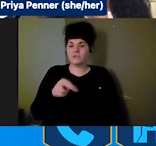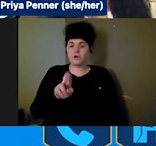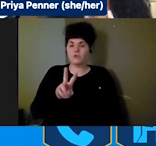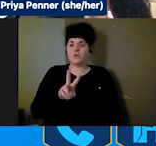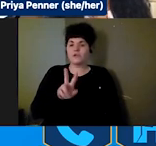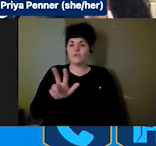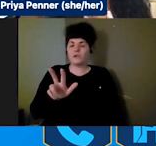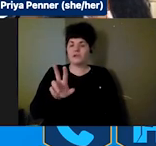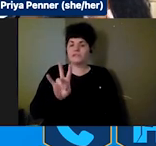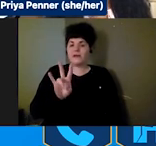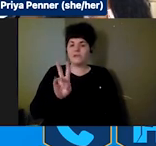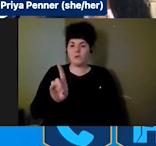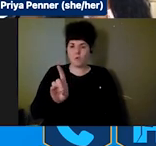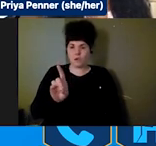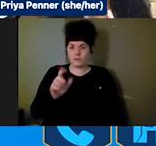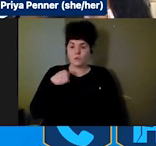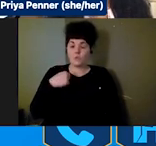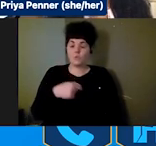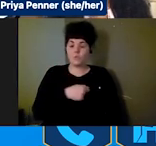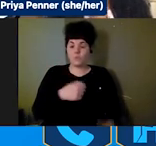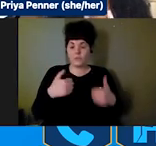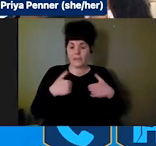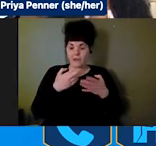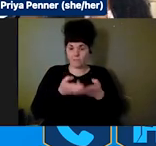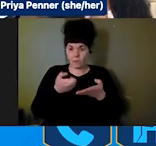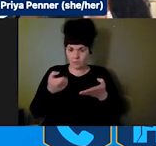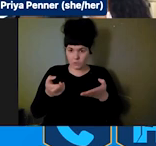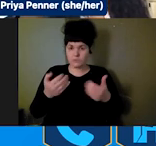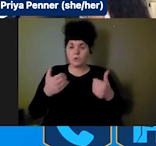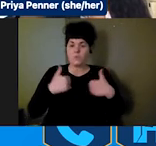resource and advocacy tools if you're interested in getting